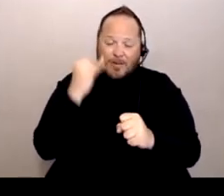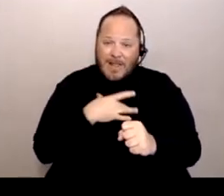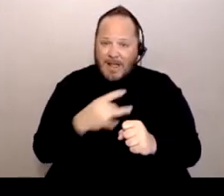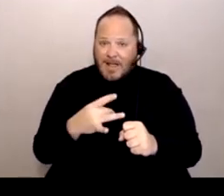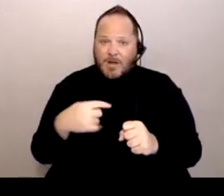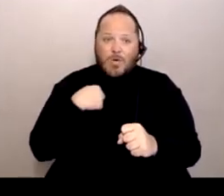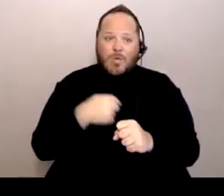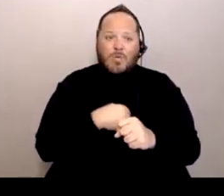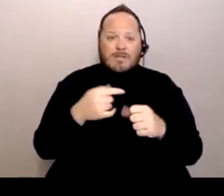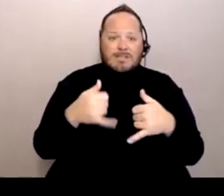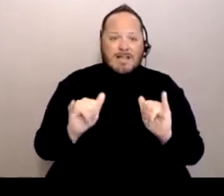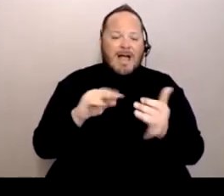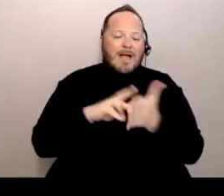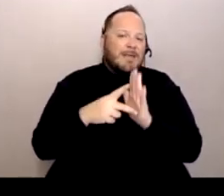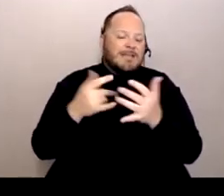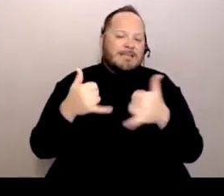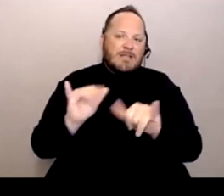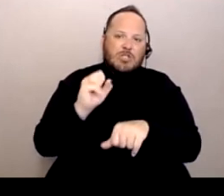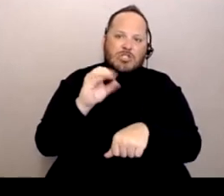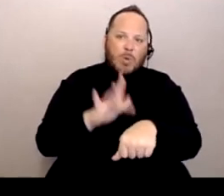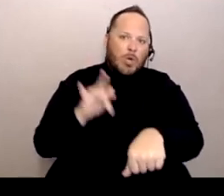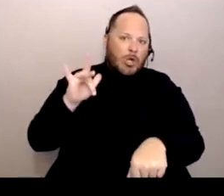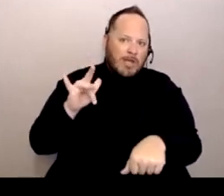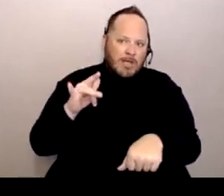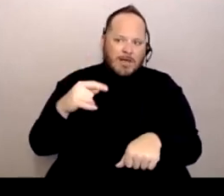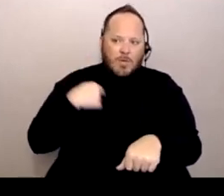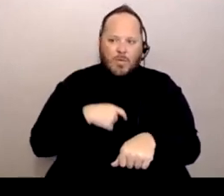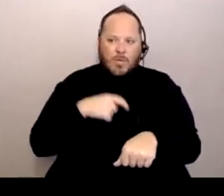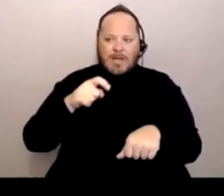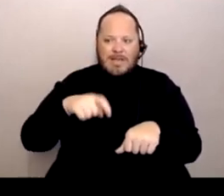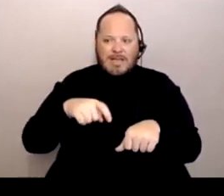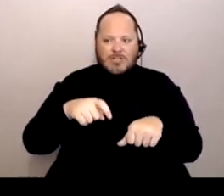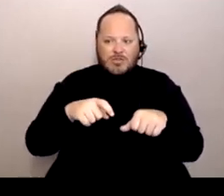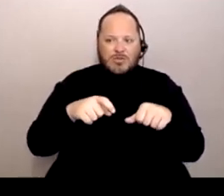I mean, it's so early that we really need to continuously compile information